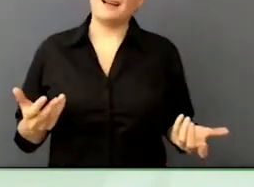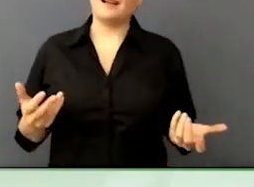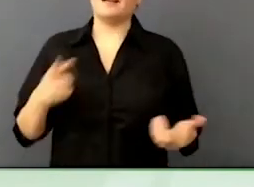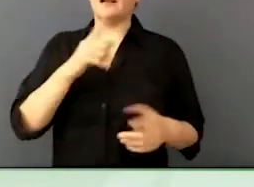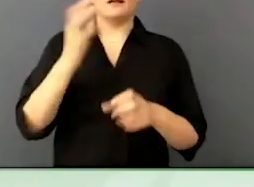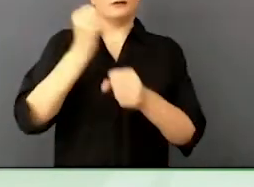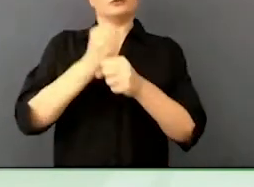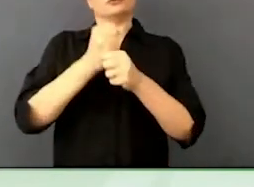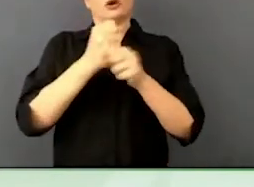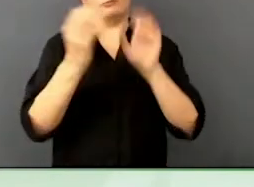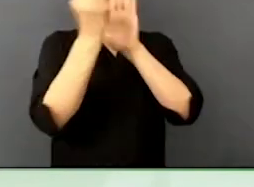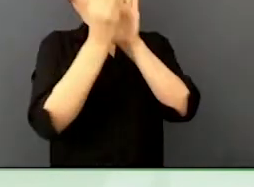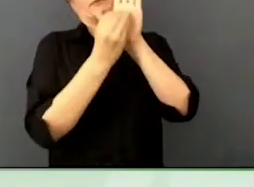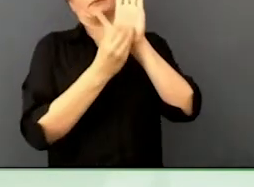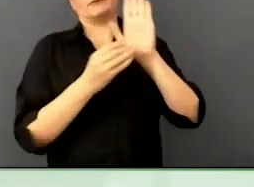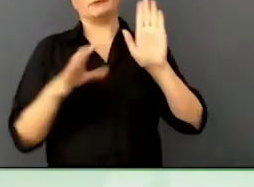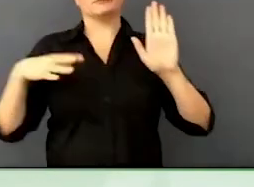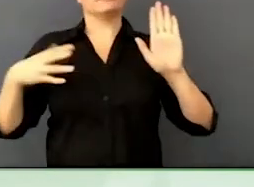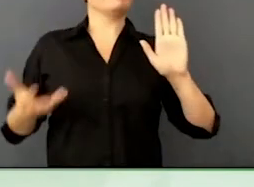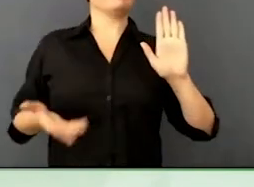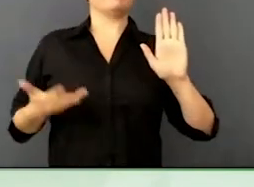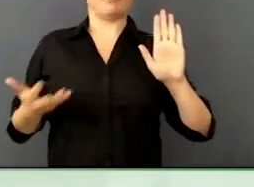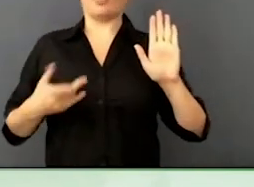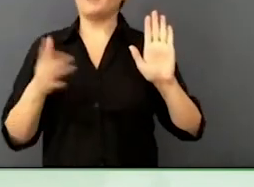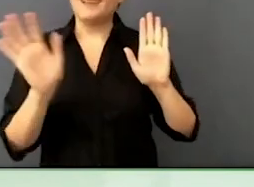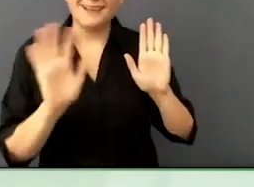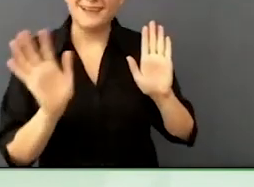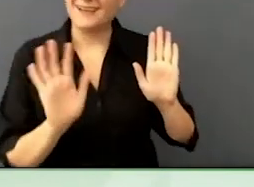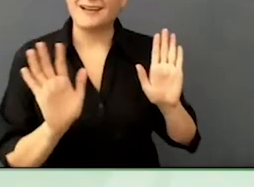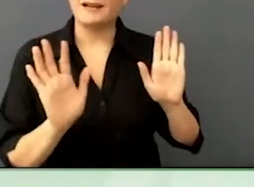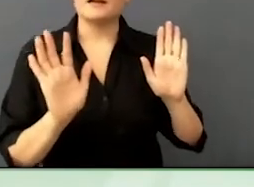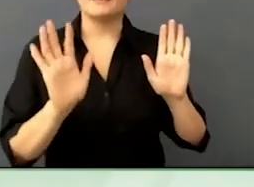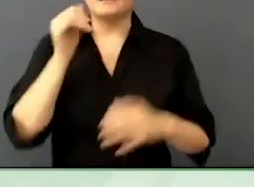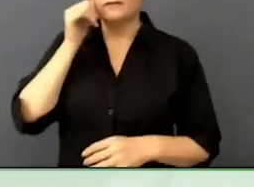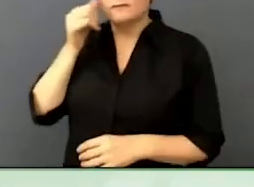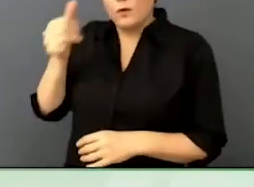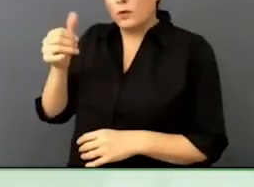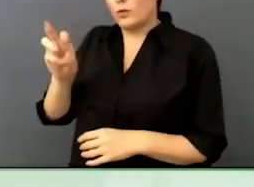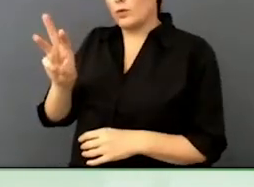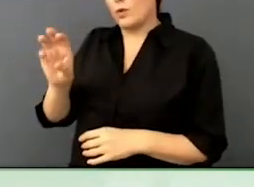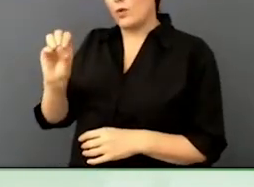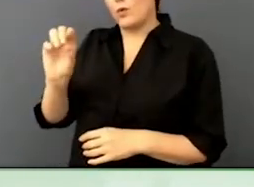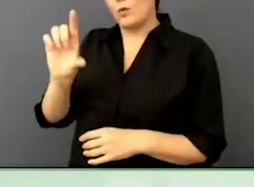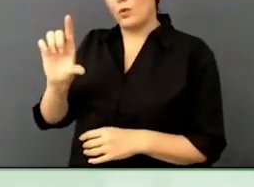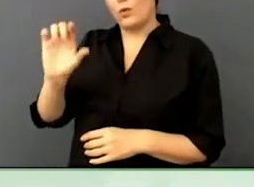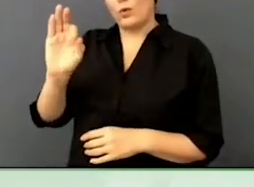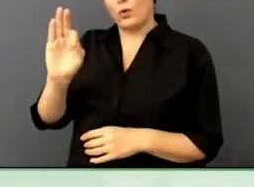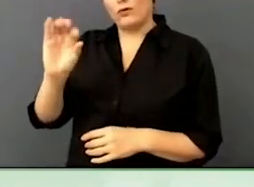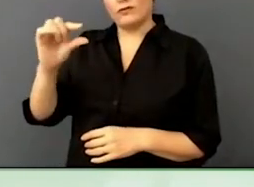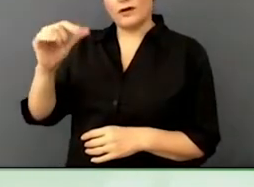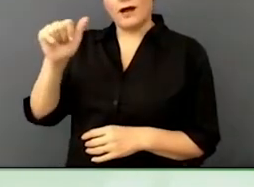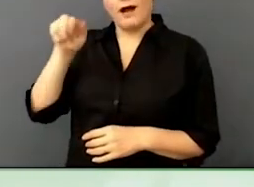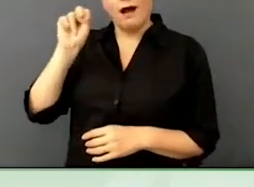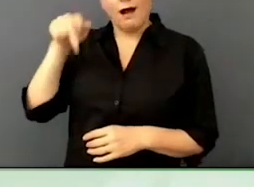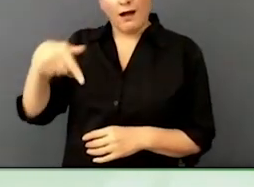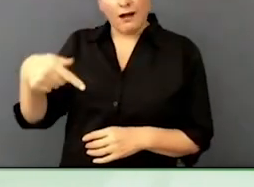don't do it. Call Wolfgang or Gabriel, talk it through and find a more systematic